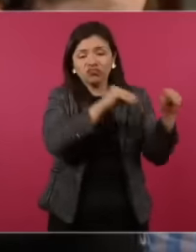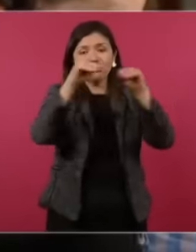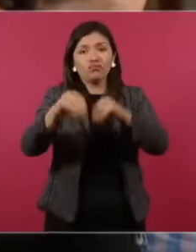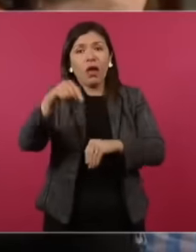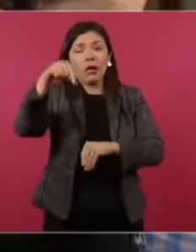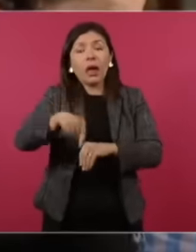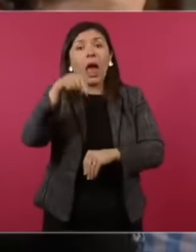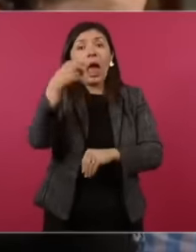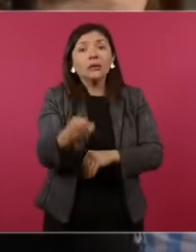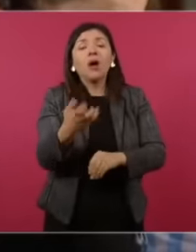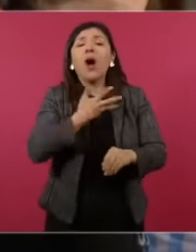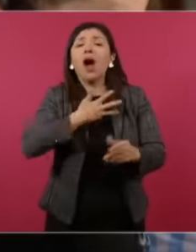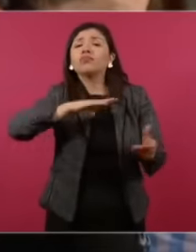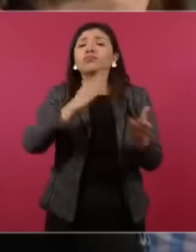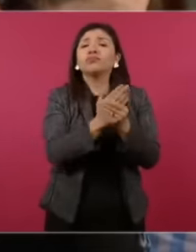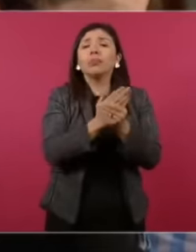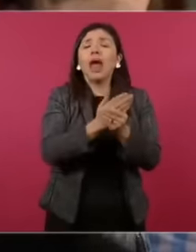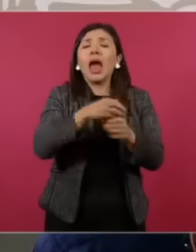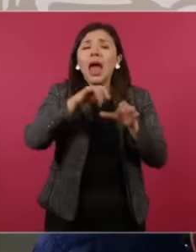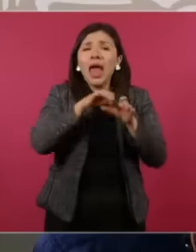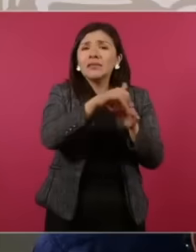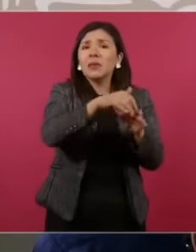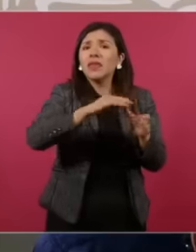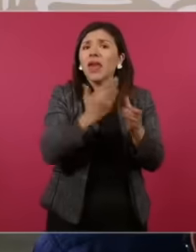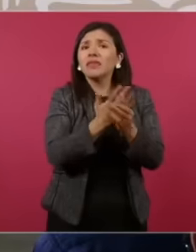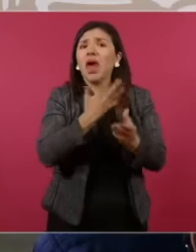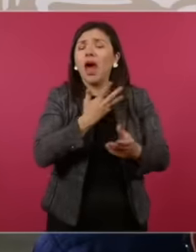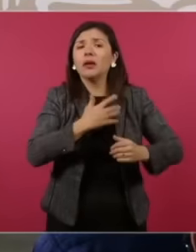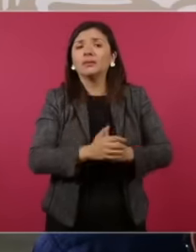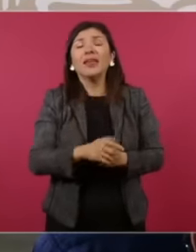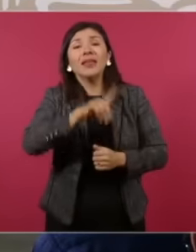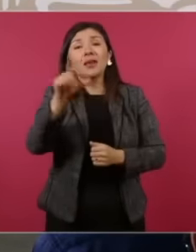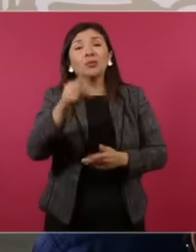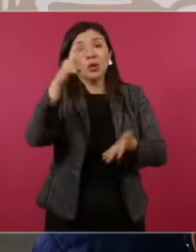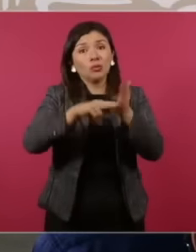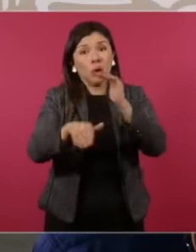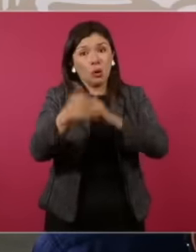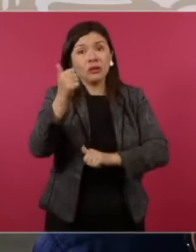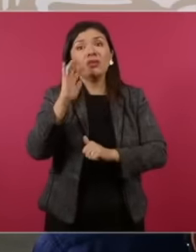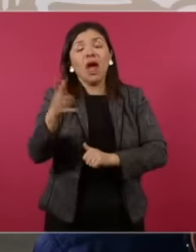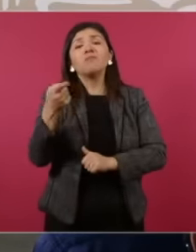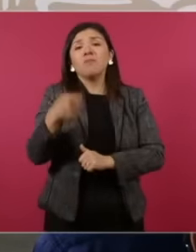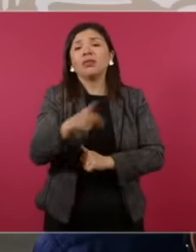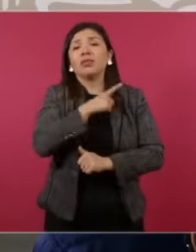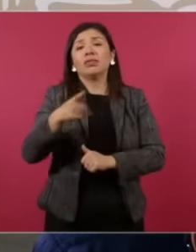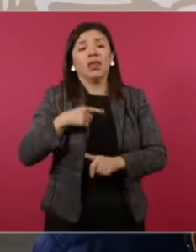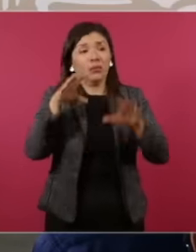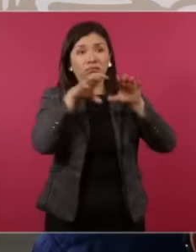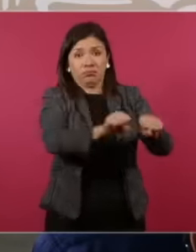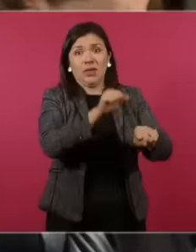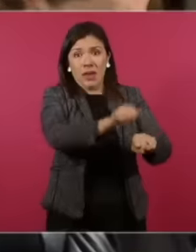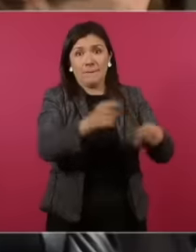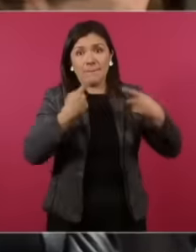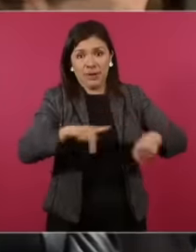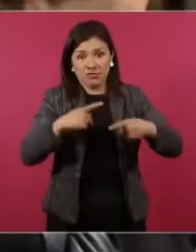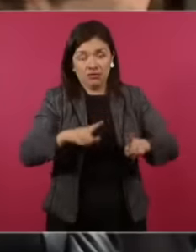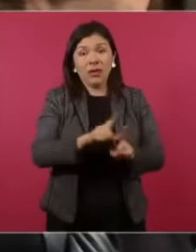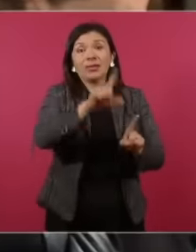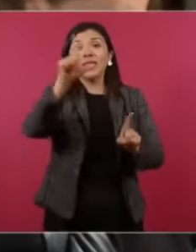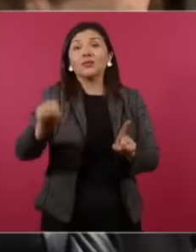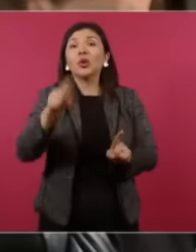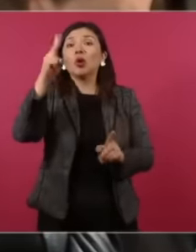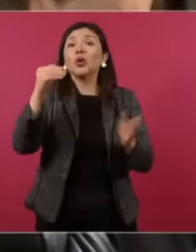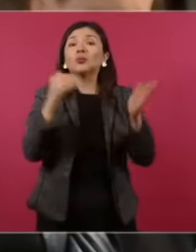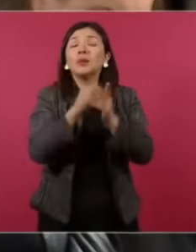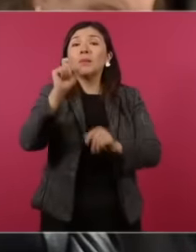a file is put together is what they allege in 2011 the arrest warrant comes out In 2021 in his six-year term